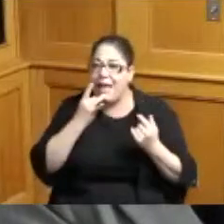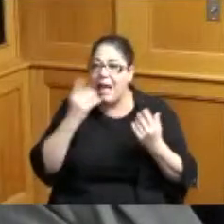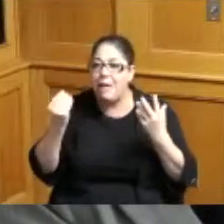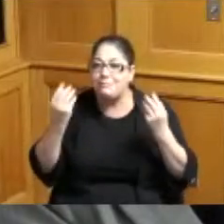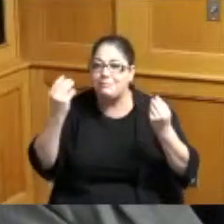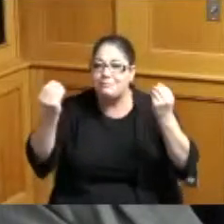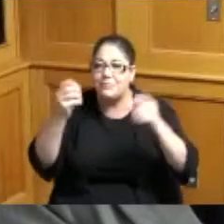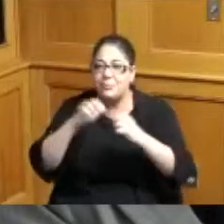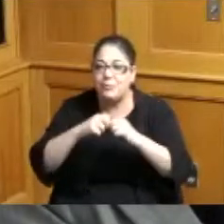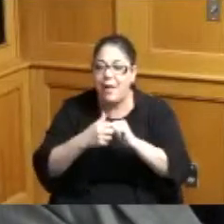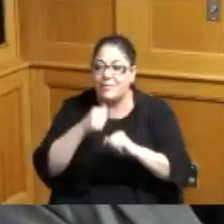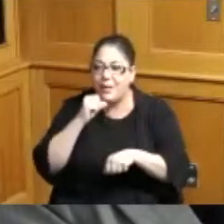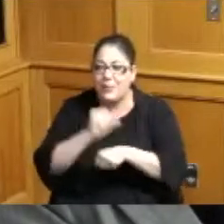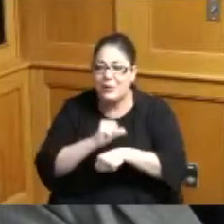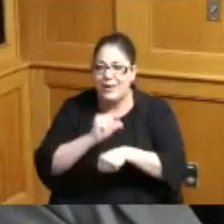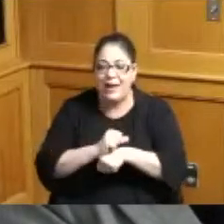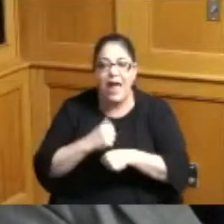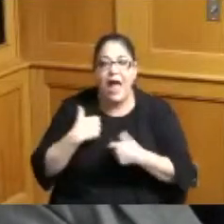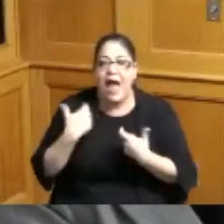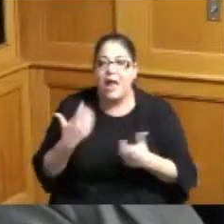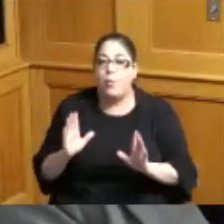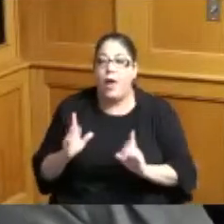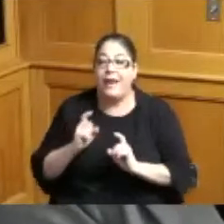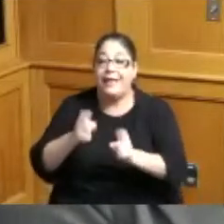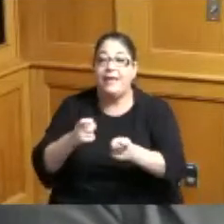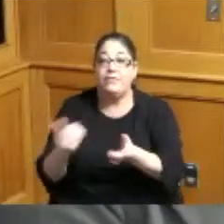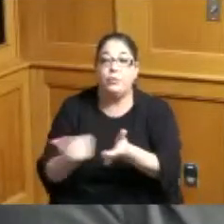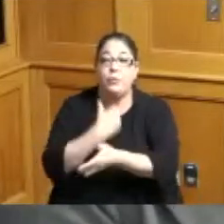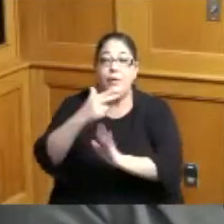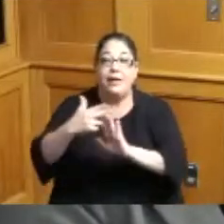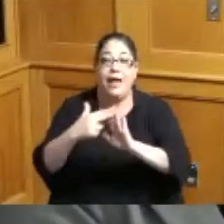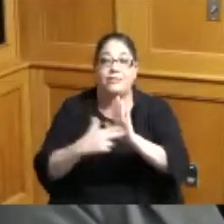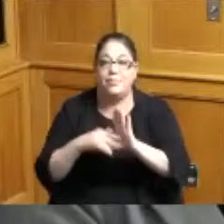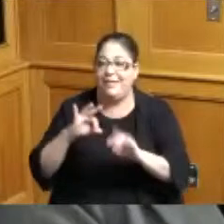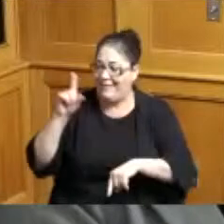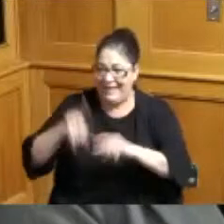chain issues I just don't want to give them a new contract unless they're able to fix those because